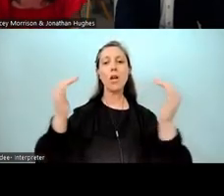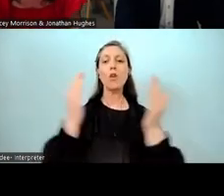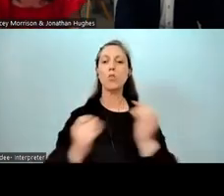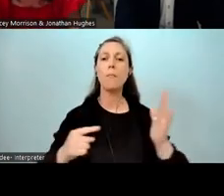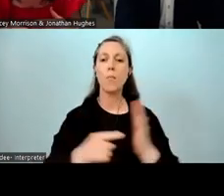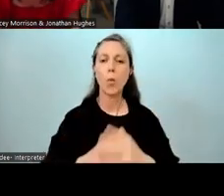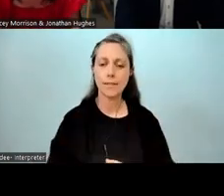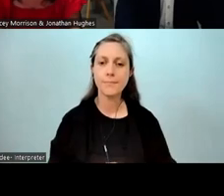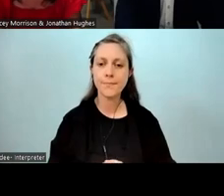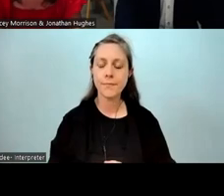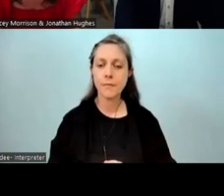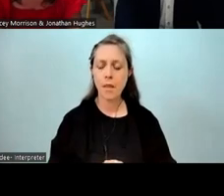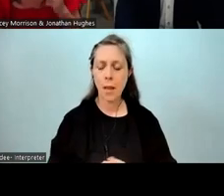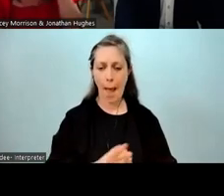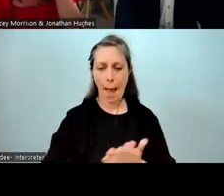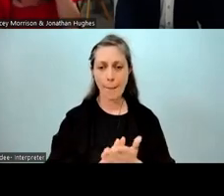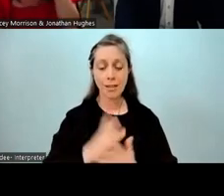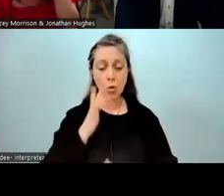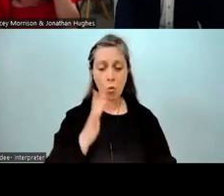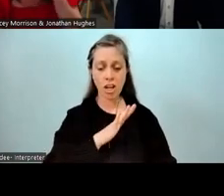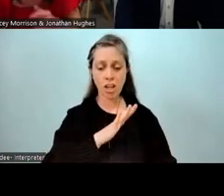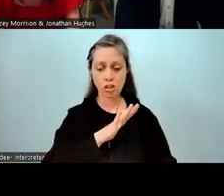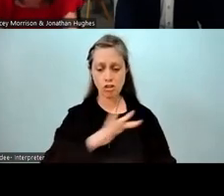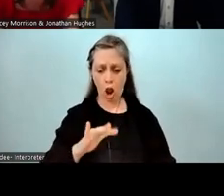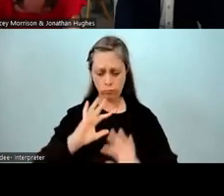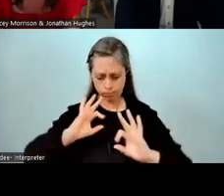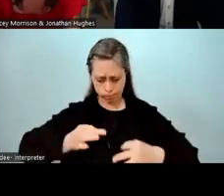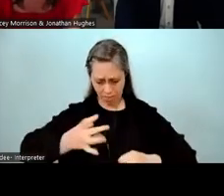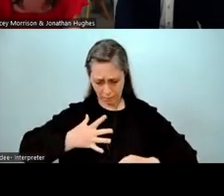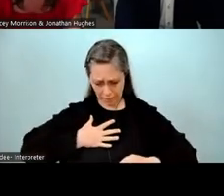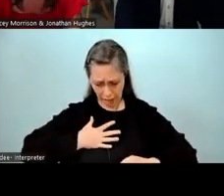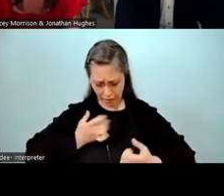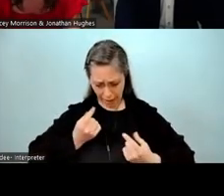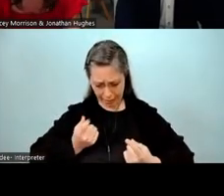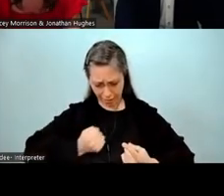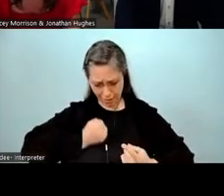for a child's perception of their own language and the value of their heritage language.